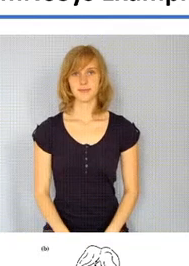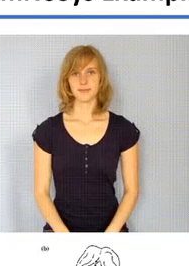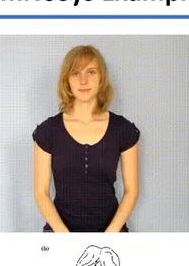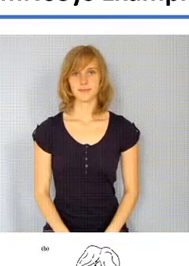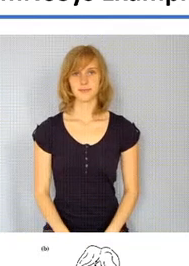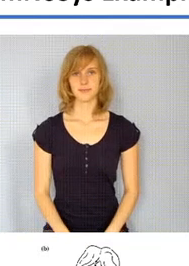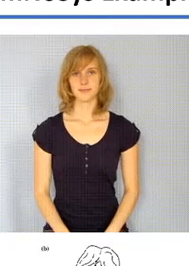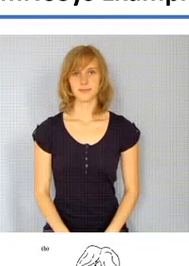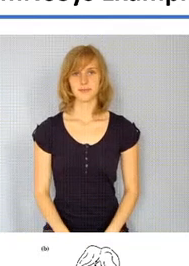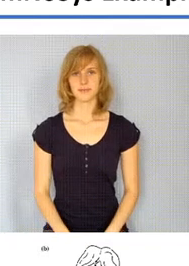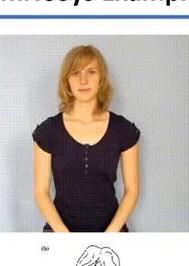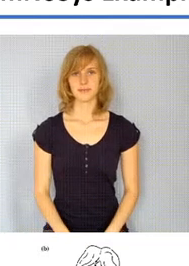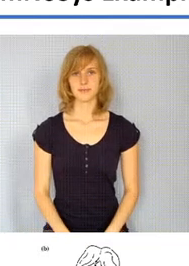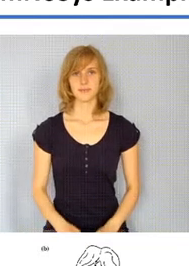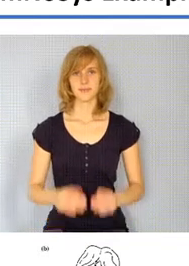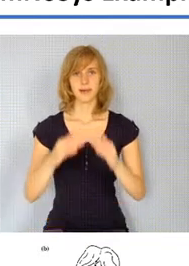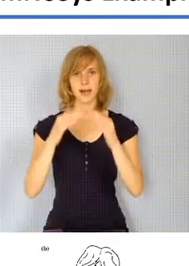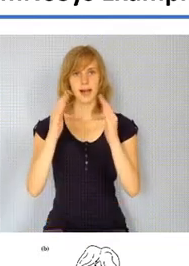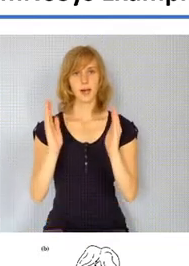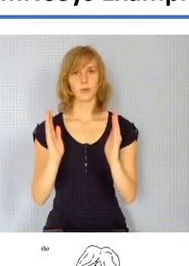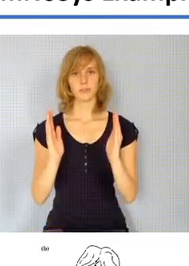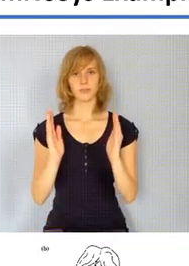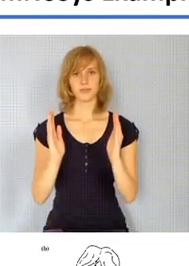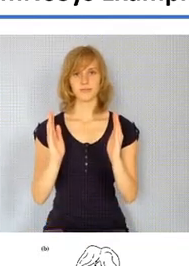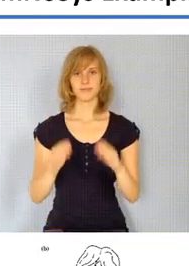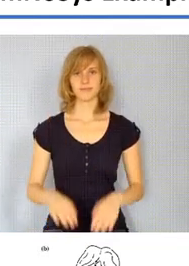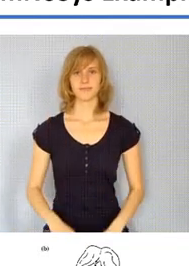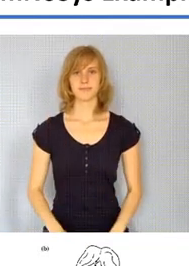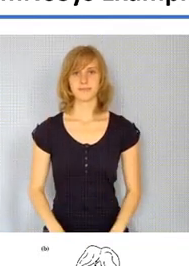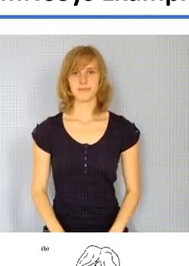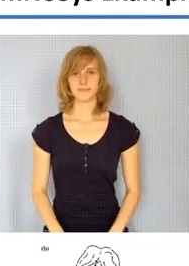see several stages uh hands like this